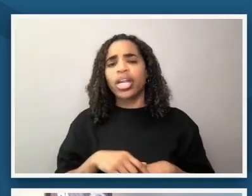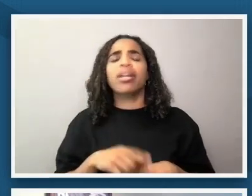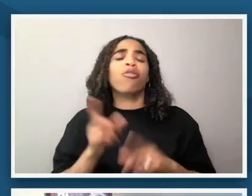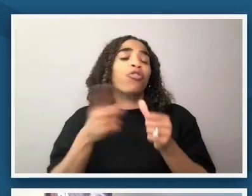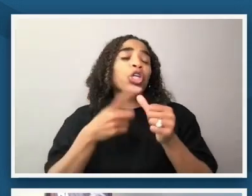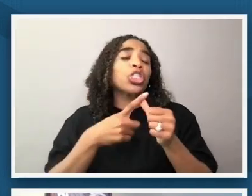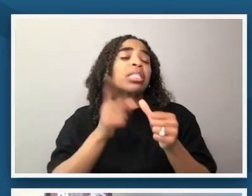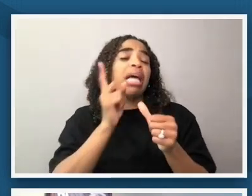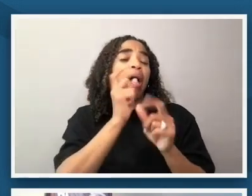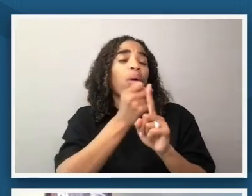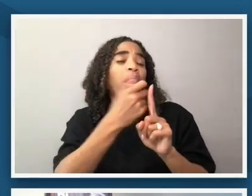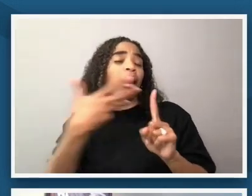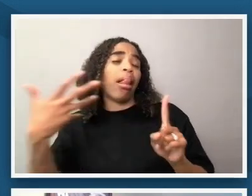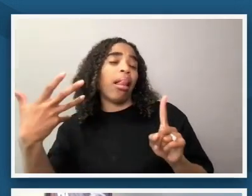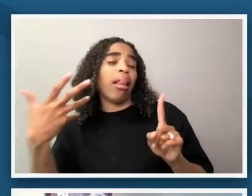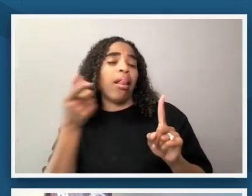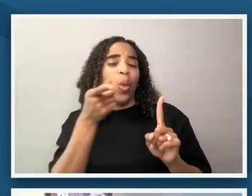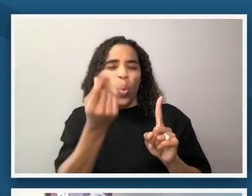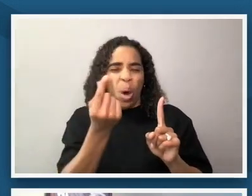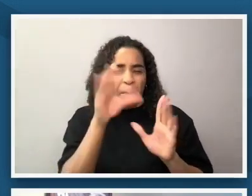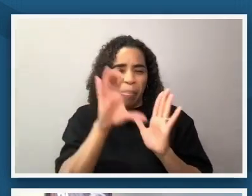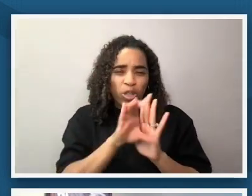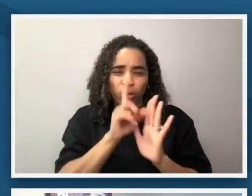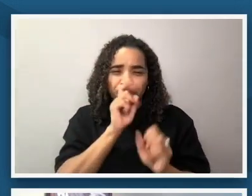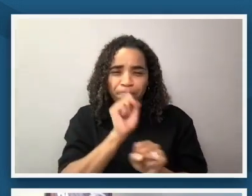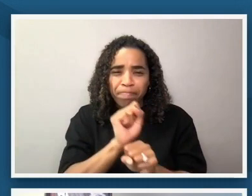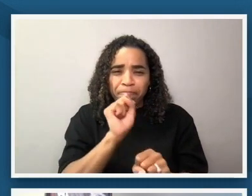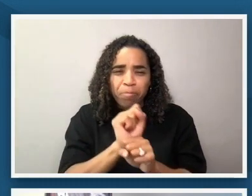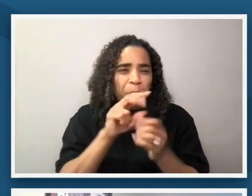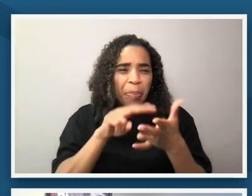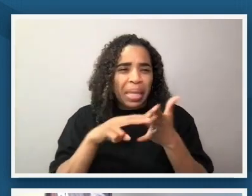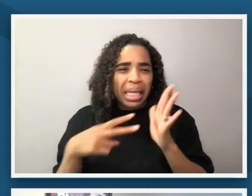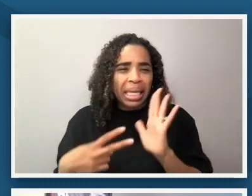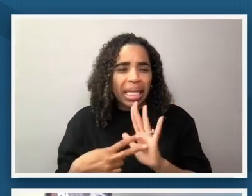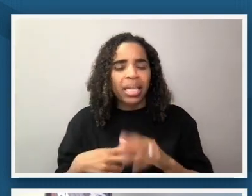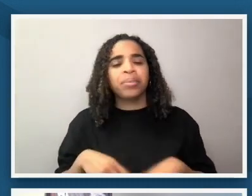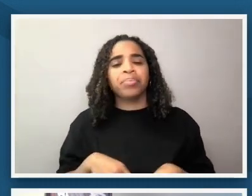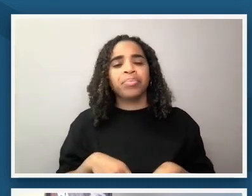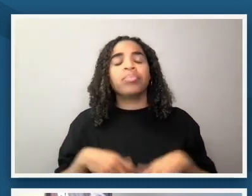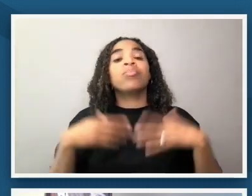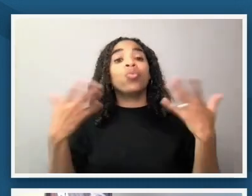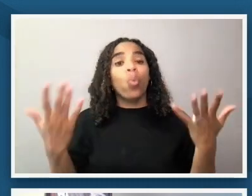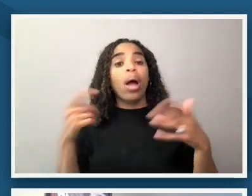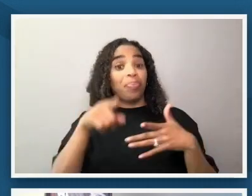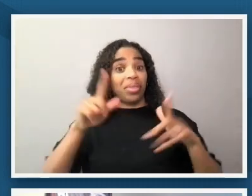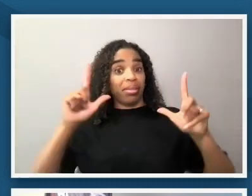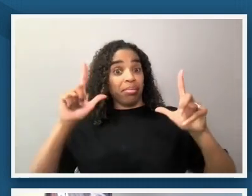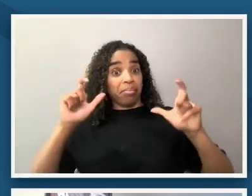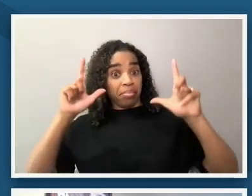about this image um so the the photo the photograph that